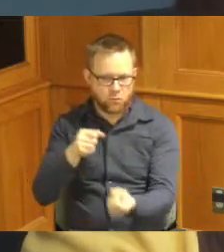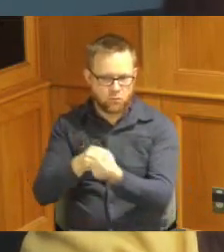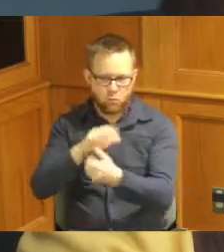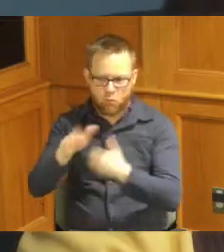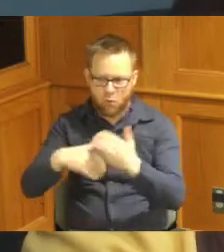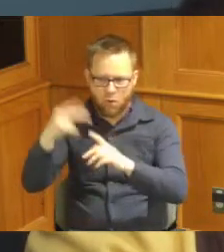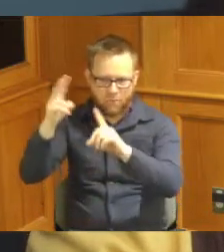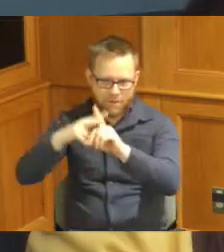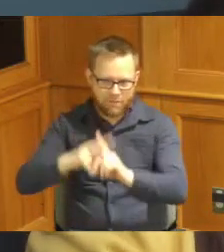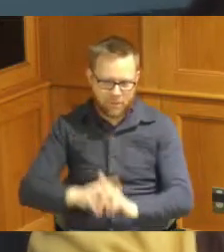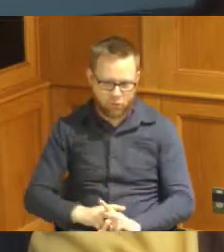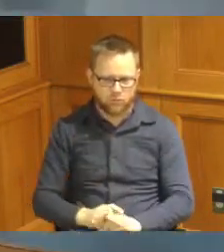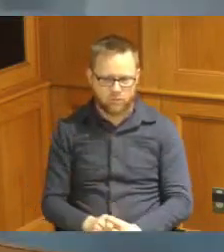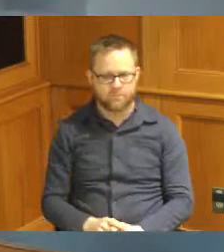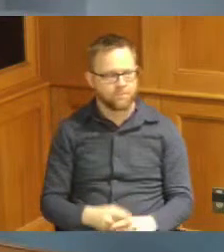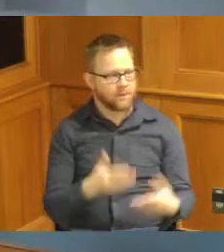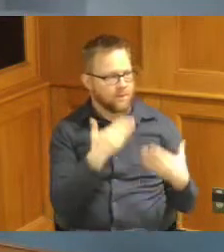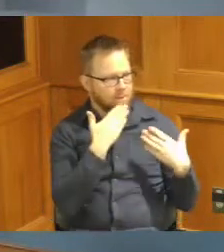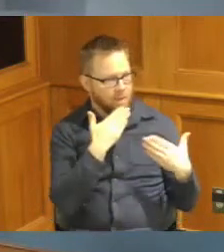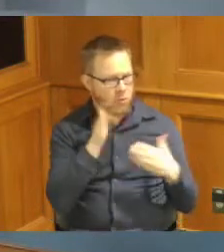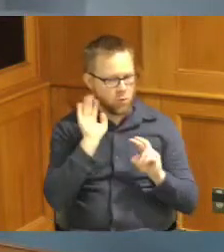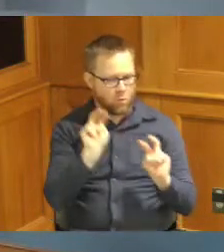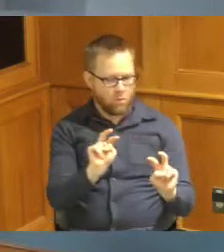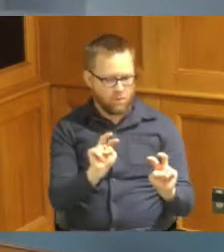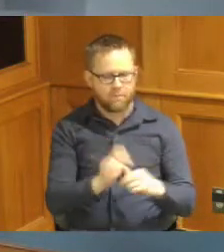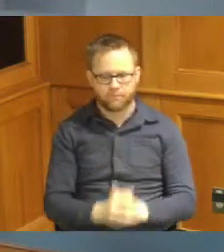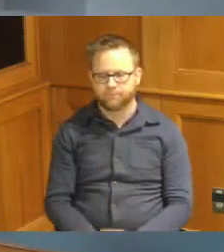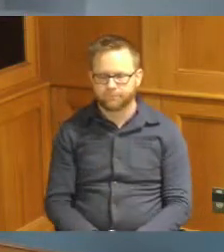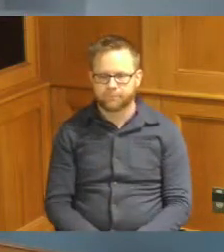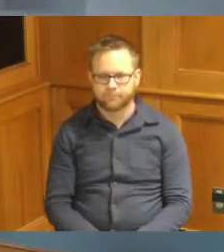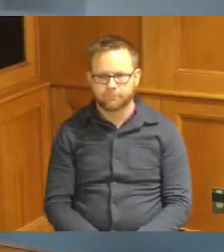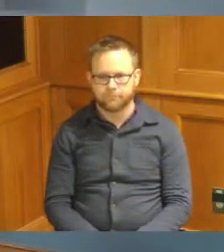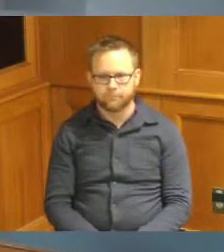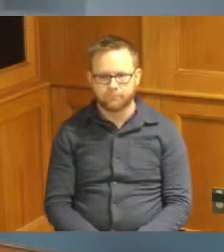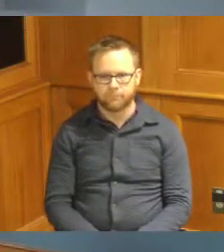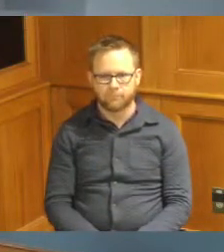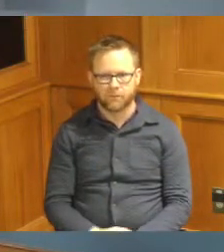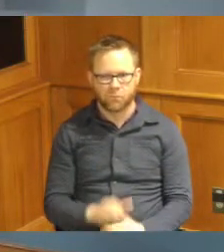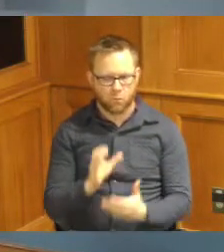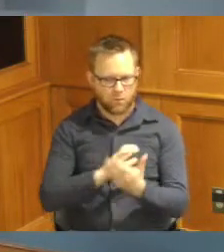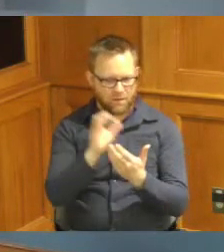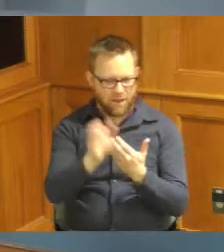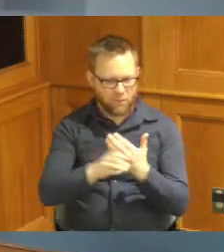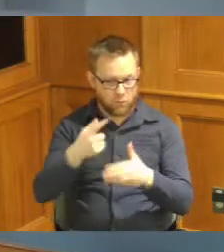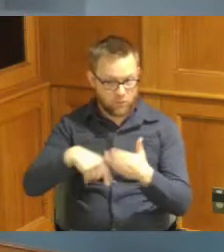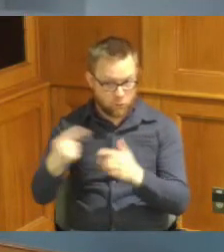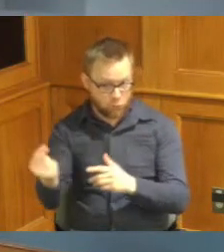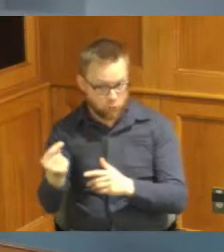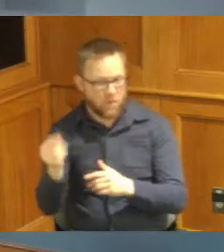okay thank you thank you we'll look at that calendar next Tuesday or something but I'll